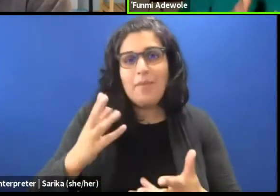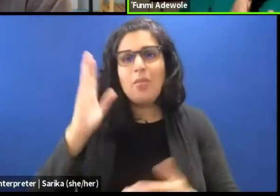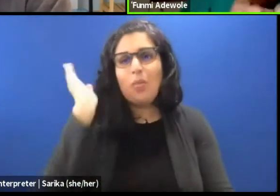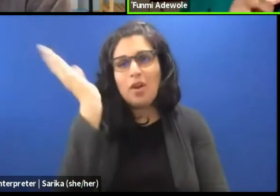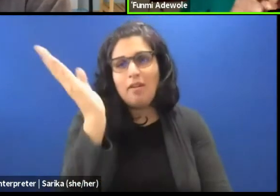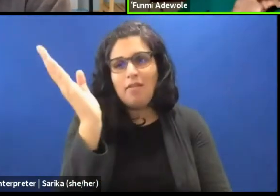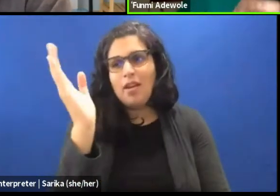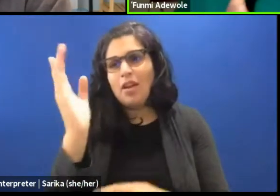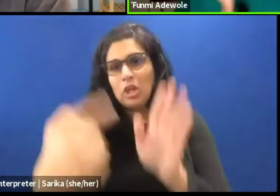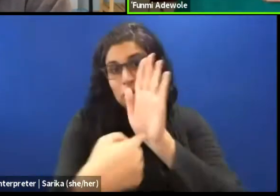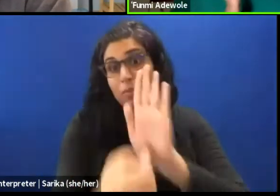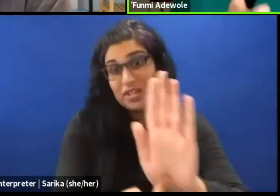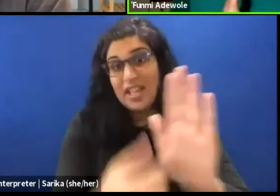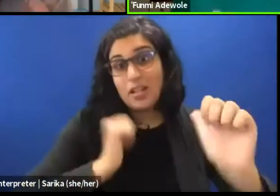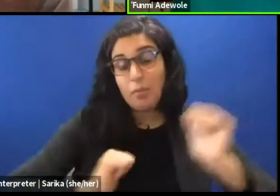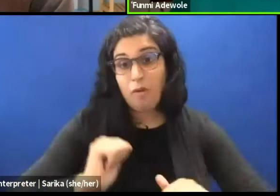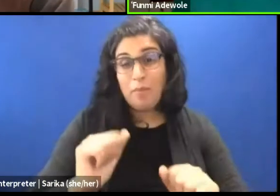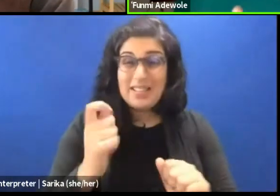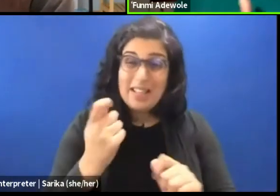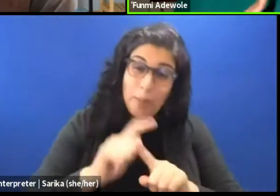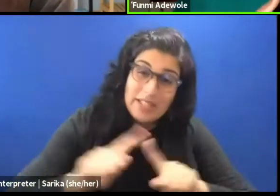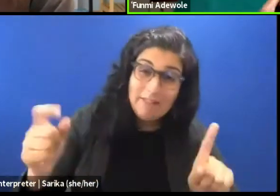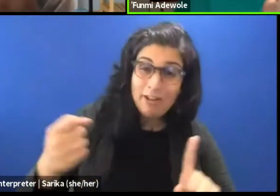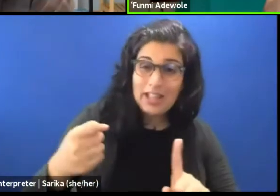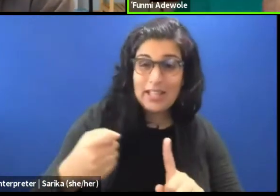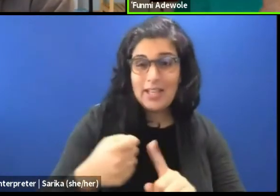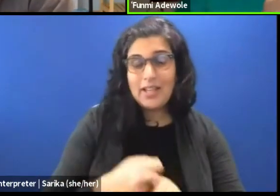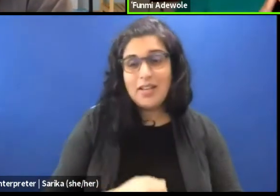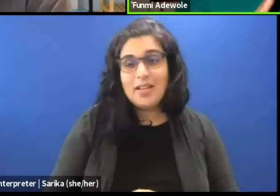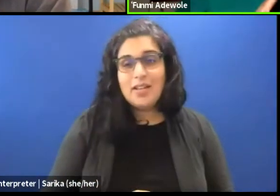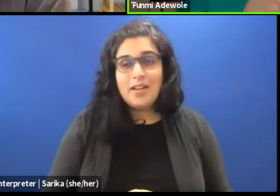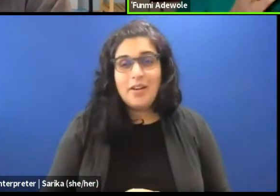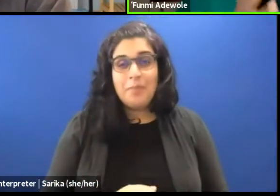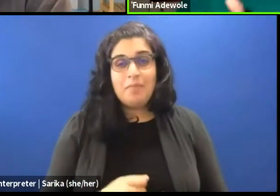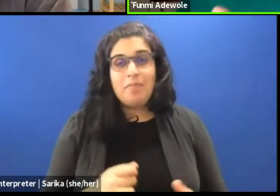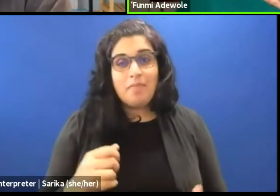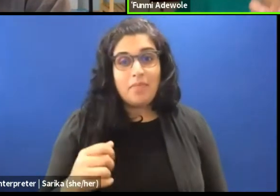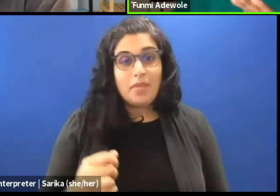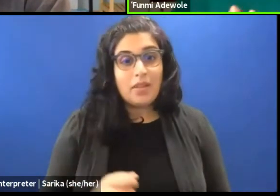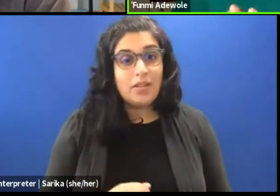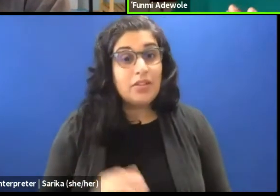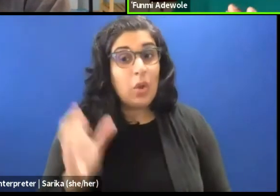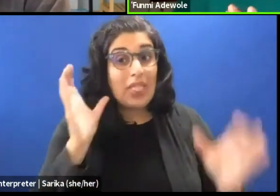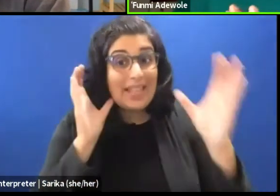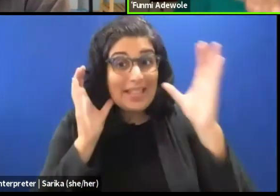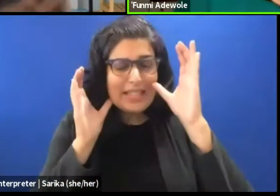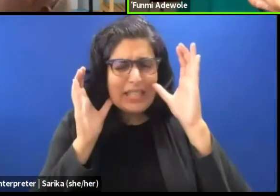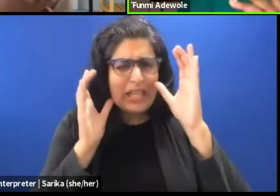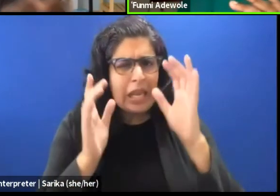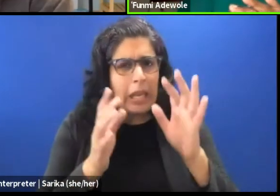You know there would be a different presentation and I think listening is even more crucial, if you're working as a dramaturge,